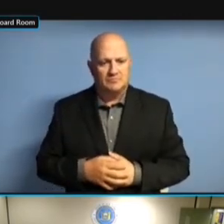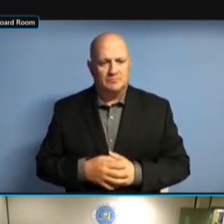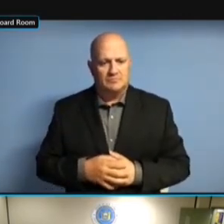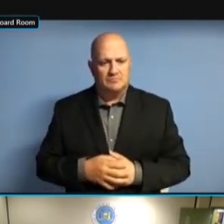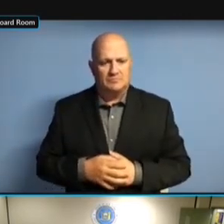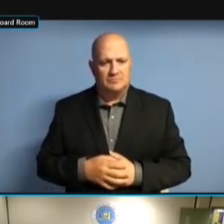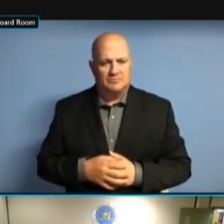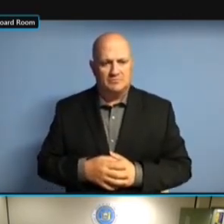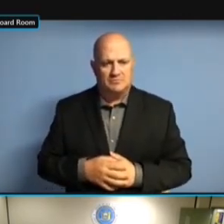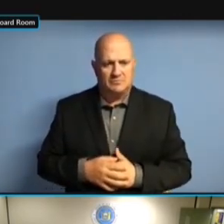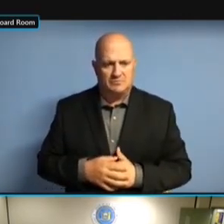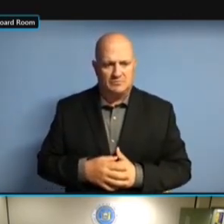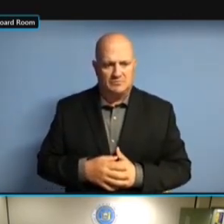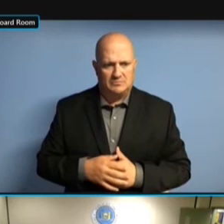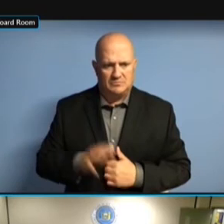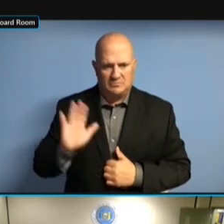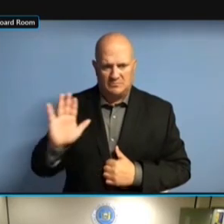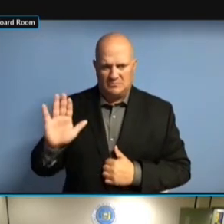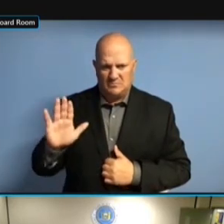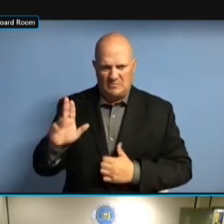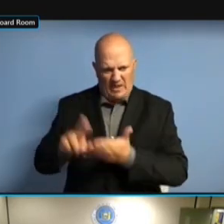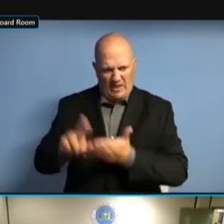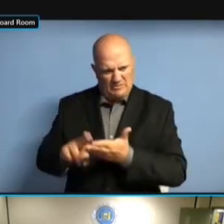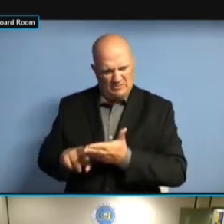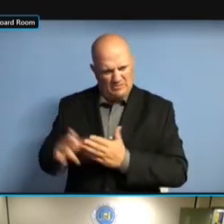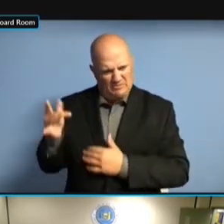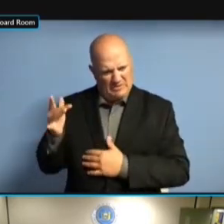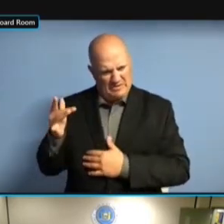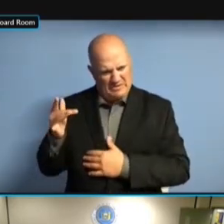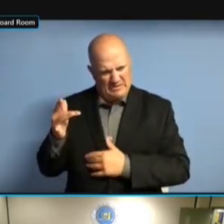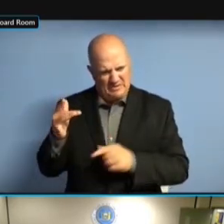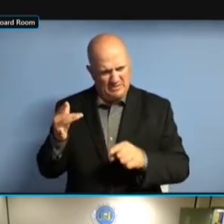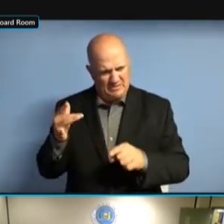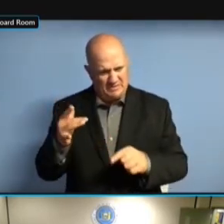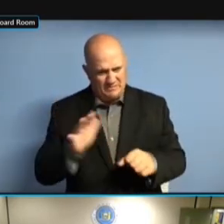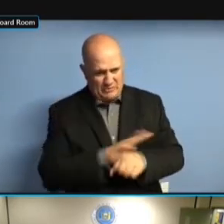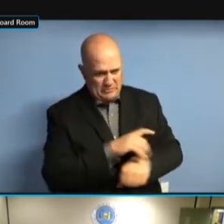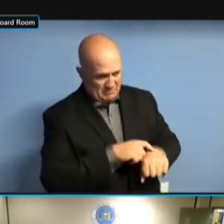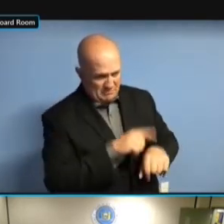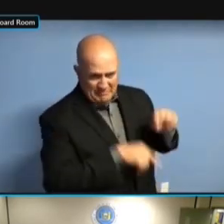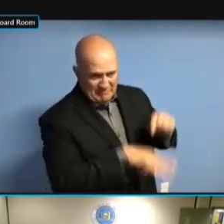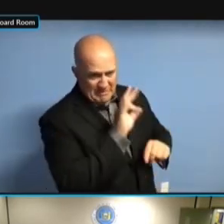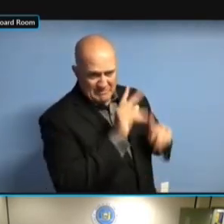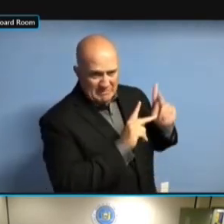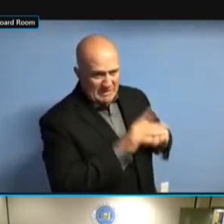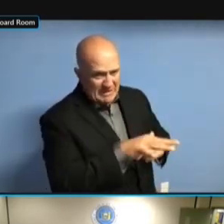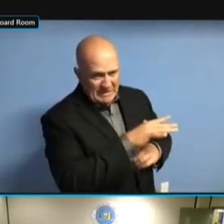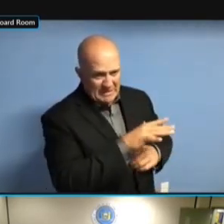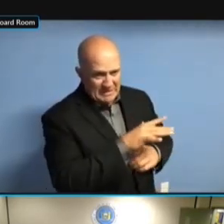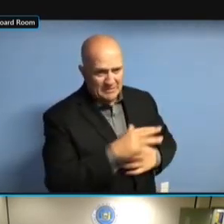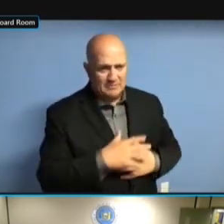THAT BASED MOSTLY ON THE FACT THAT YOU CAN'T FILL POSITIONS OR THAT YOU CAN'T FILL POSITIONS OR THAT YOU CAN'T FILL POSITIONS OR THAT THAT YOU CAN'T FILL POSITIONS OR THAT YOU THAT YOU CAN'T FILL POSITIONS OR THAT YOU DON'T THAT YOU CAN'T FILL POSITIONS OR THAT YOU DON'T HAVE THAT YOU DON'T HAVE THAT YOU DON'T HAVE [ THAT YOU DON'T HAVE [ INAUDIBLE THAT YOU DON'T HAVE ? ? >> A ? >> A LITTLE ? >> A LITTLE OF ? >> A LITTLE OF BOTH. A LITTLE OF BOTH. A LITTLE OF BOTH. IT'S A LITTLE OF BOTH. IT'S DIFFICULT A LITTLE OF BOTH. IT'S DIFFICULT TO A LITTLE OF BOTH. IT'S DIFFICULT TO GET A LITTLE OF BOTH. IT'S DIFFICULT TO GET PERMANENT IT'S DIFFICULT TO GET PERMANENT IT'S DIFFICULT TO GET PERMANENT POSITIONS IT'S DIFFICULT TO GET PERMANENT POSITIONS QUALIFIED